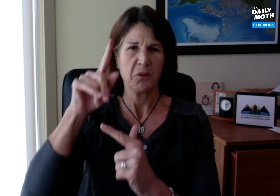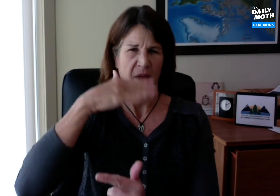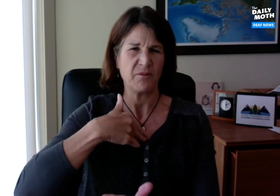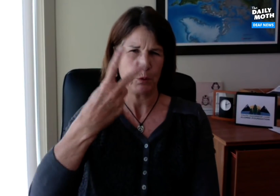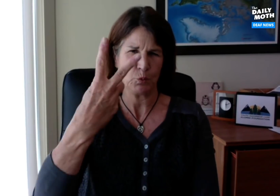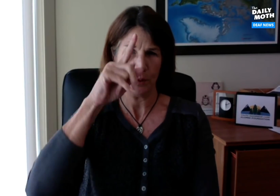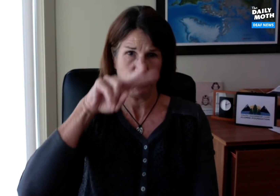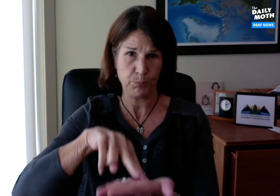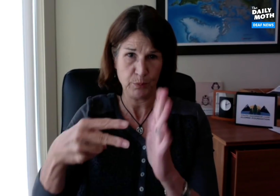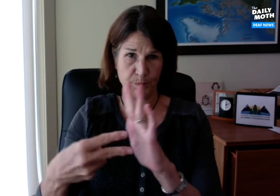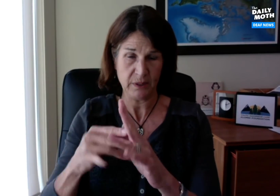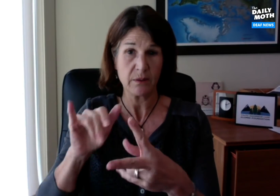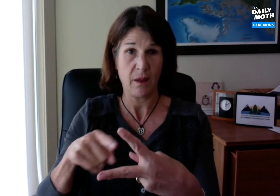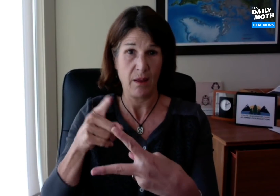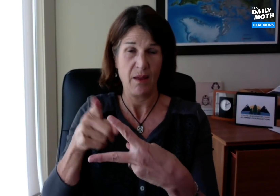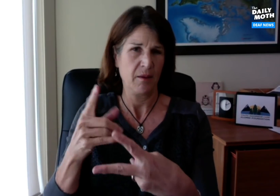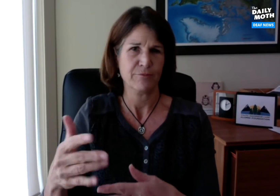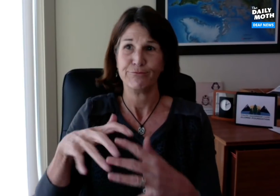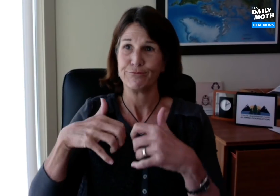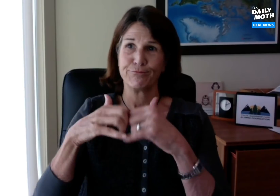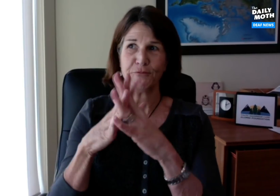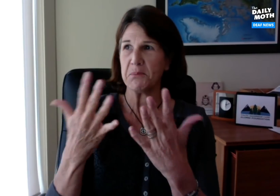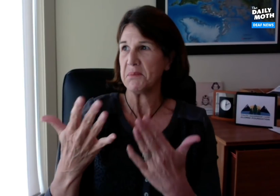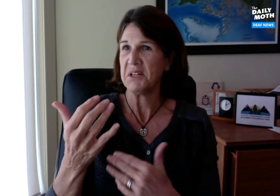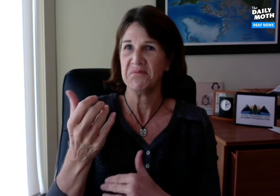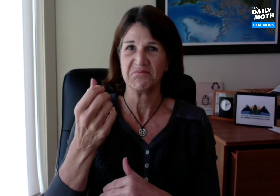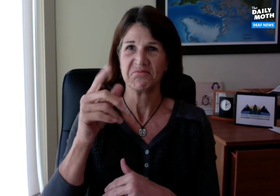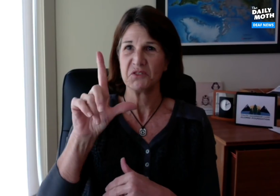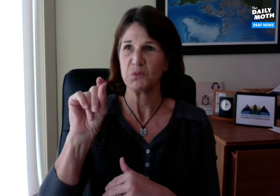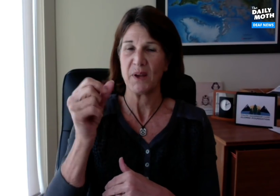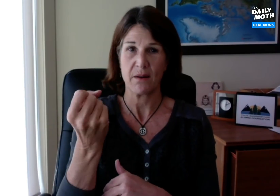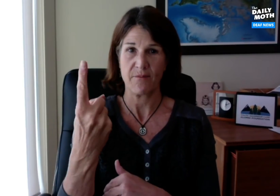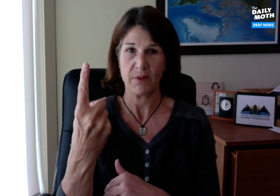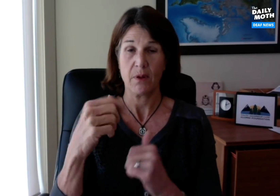It has two purposes. First, it was created, in maybe 2011,